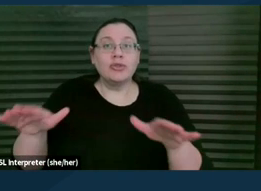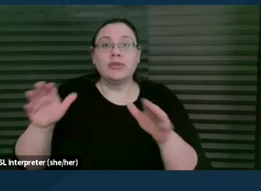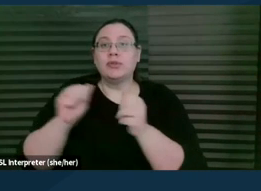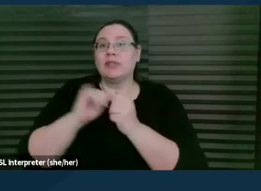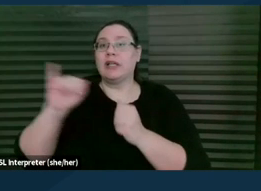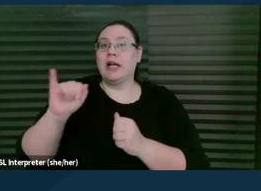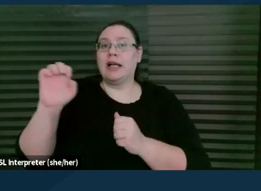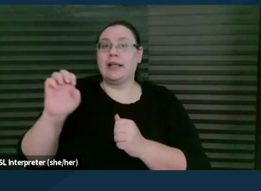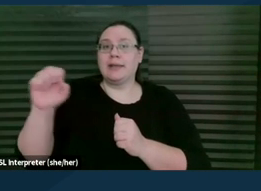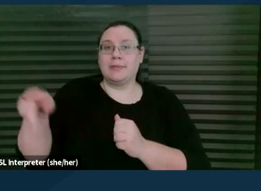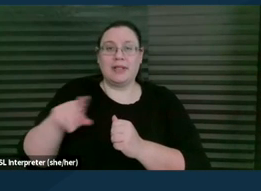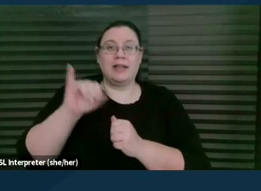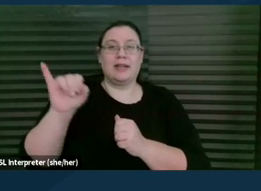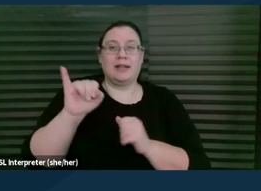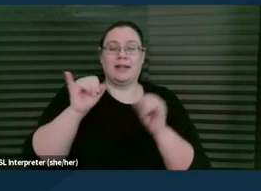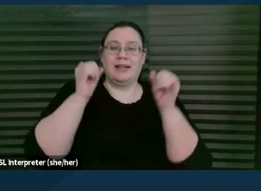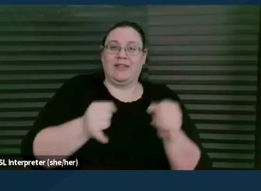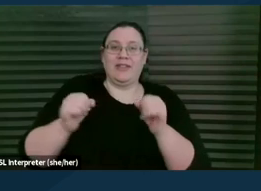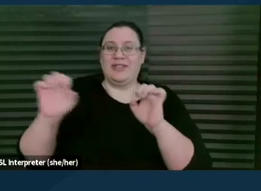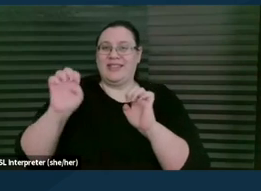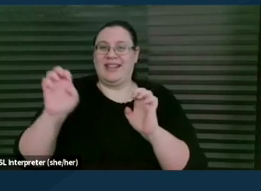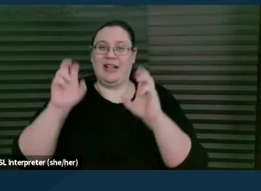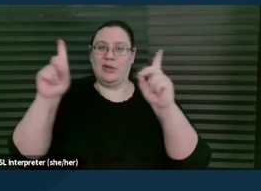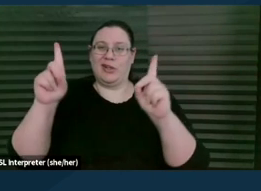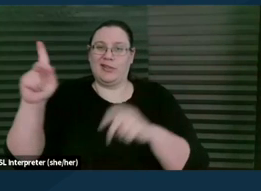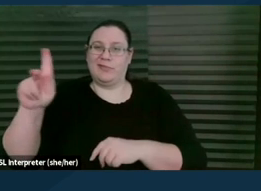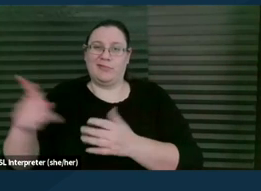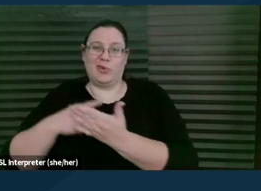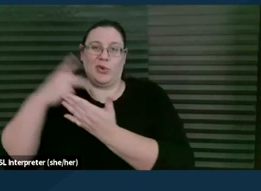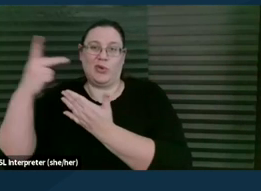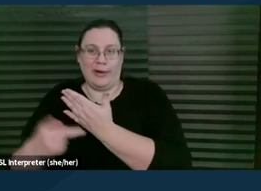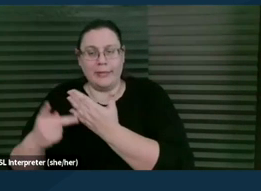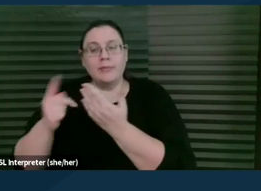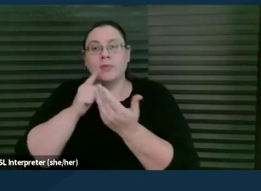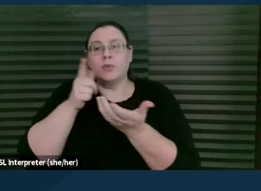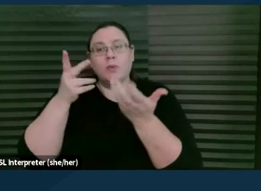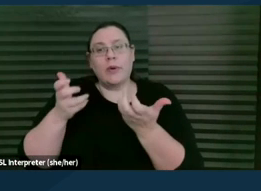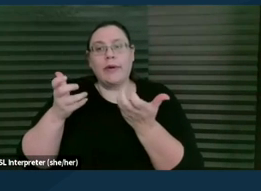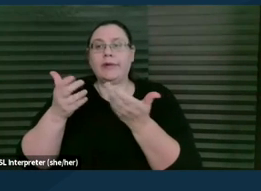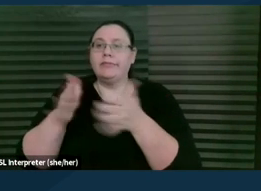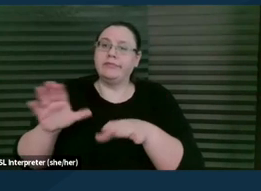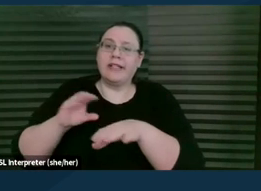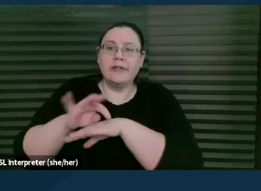individualized education programs, who are seeking generally advice about what to do